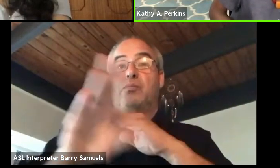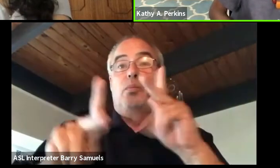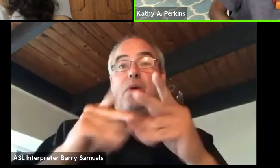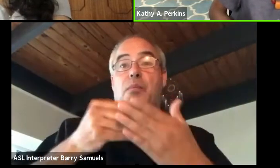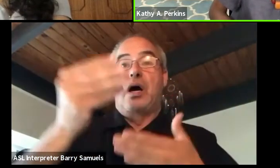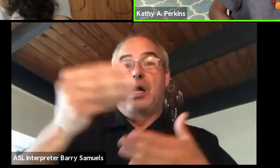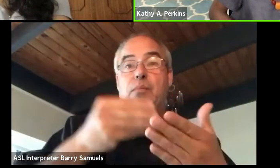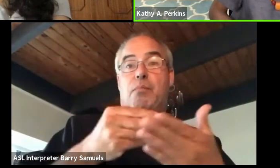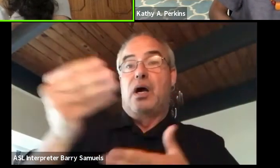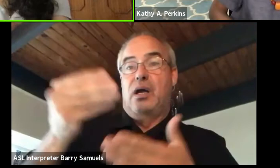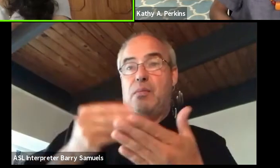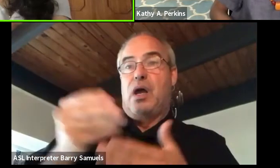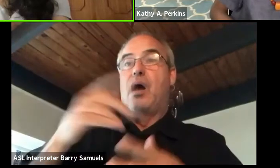And so that was important for me.